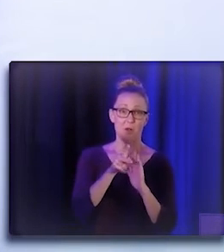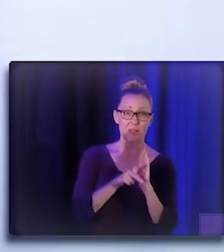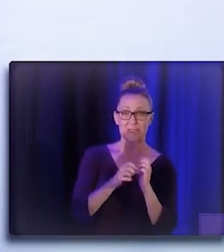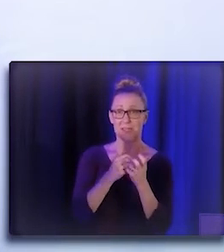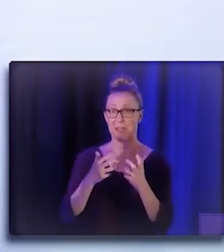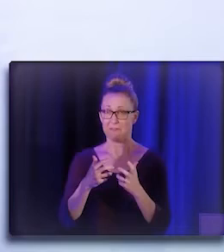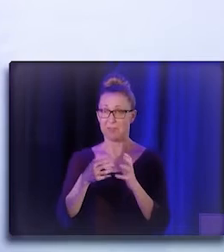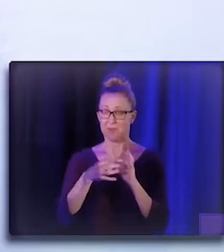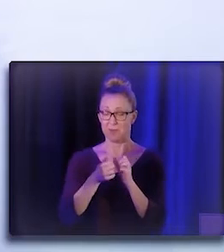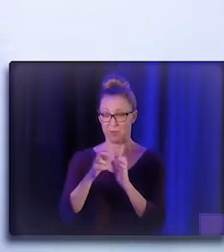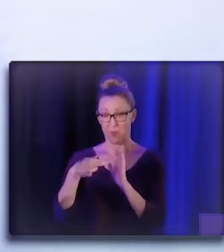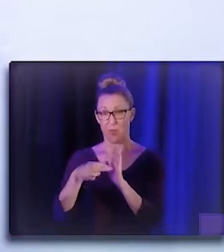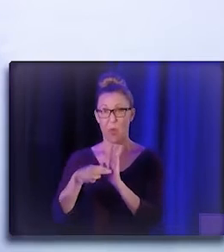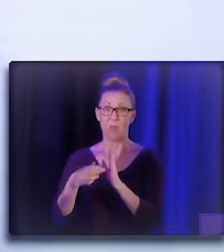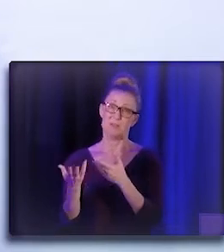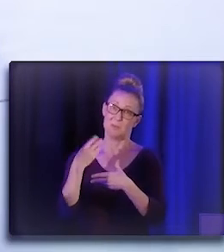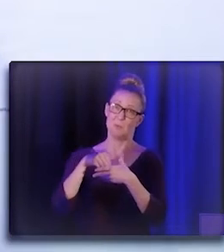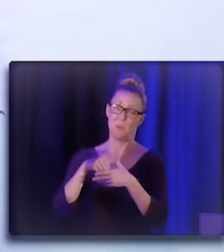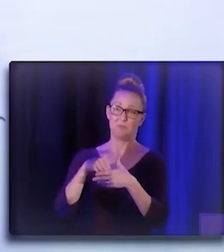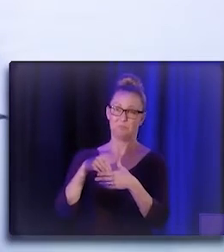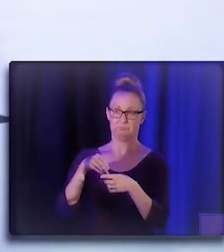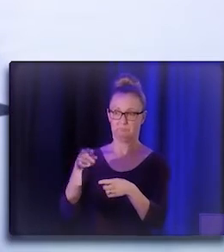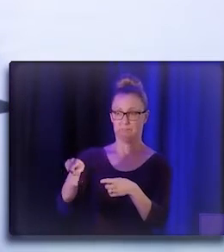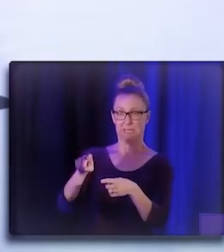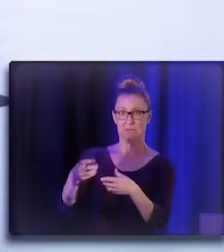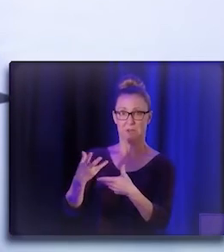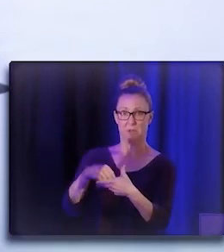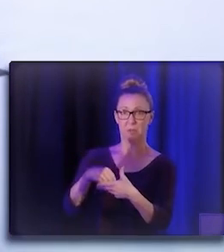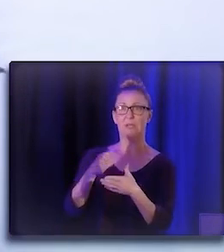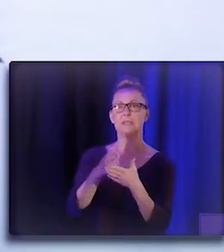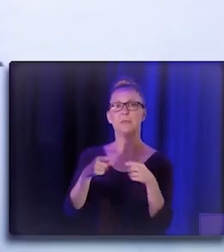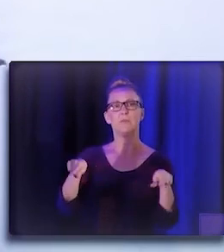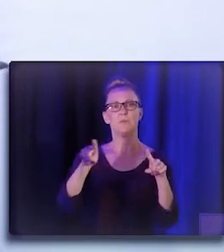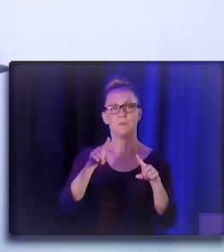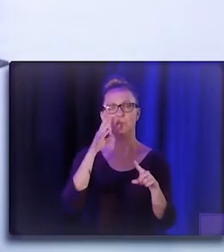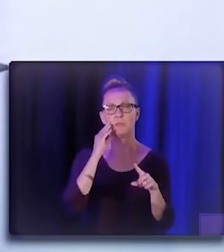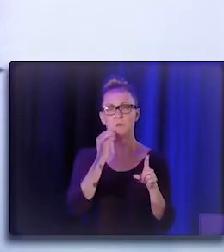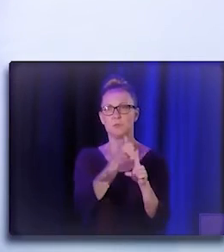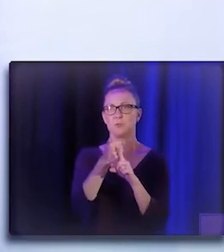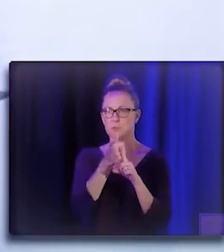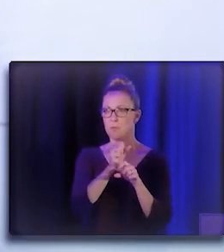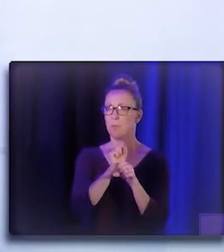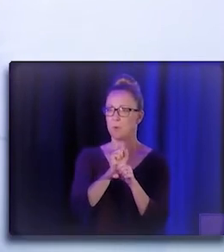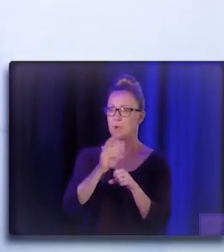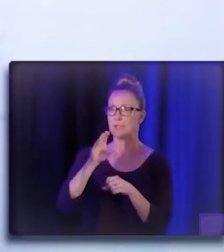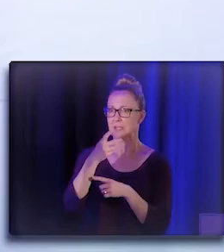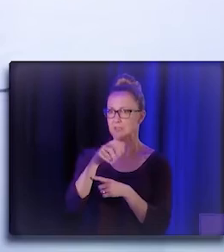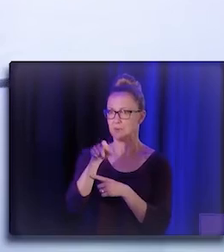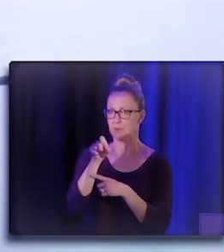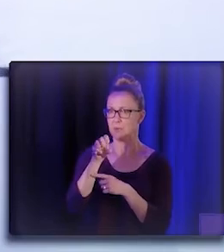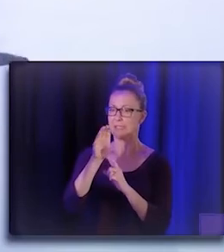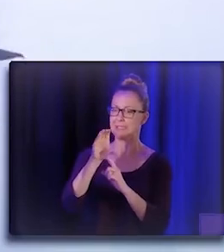So several of you are or have been CHWs, I would love to hear just a little bit more